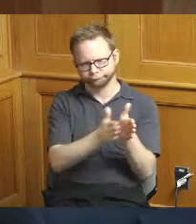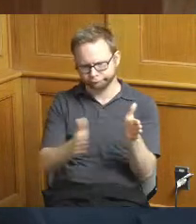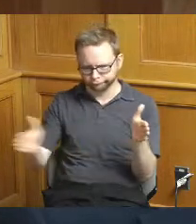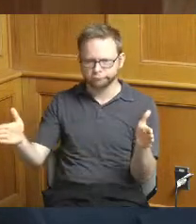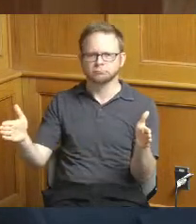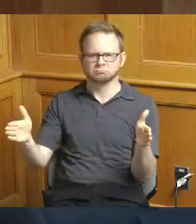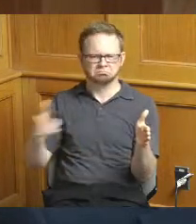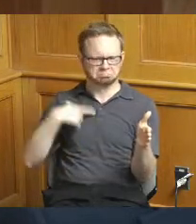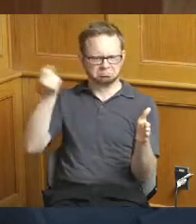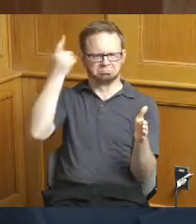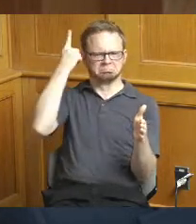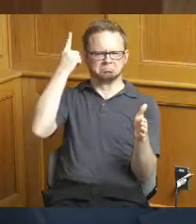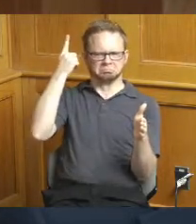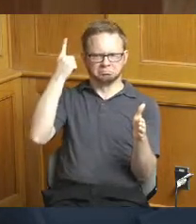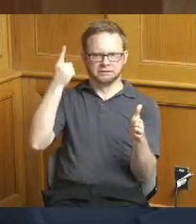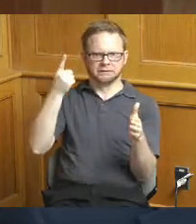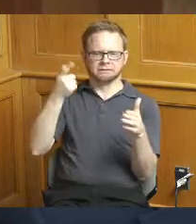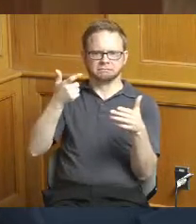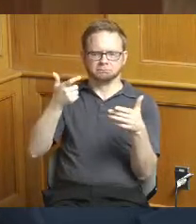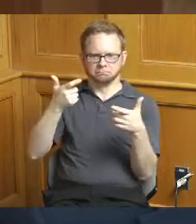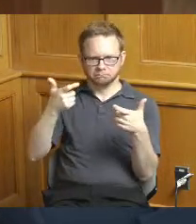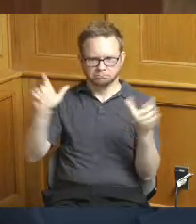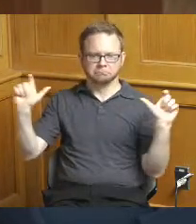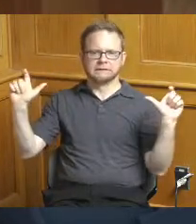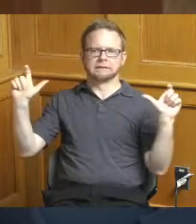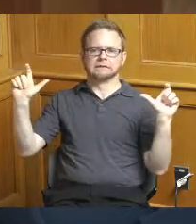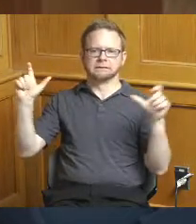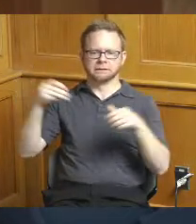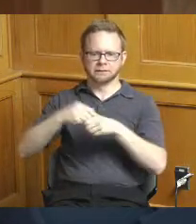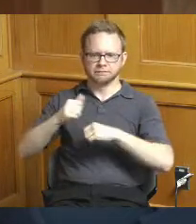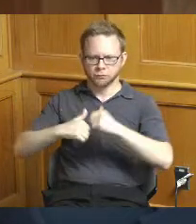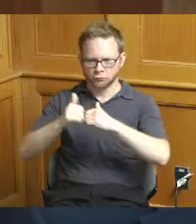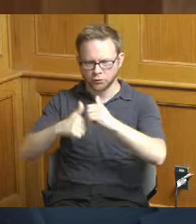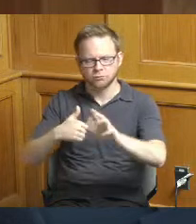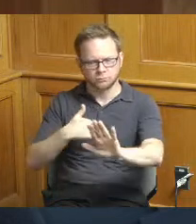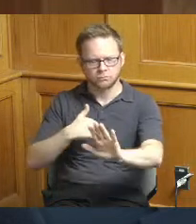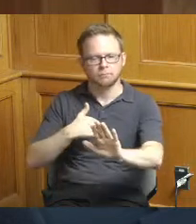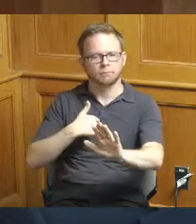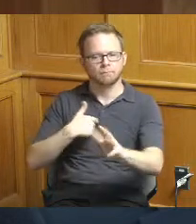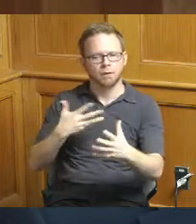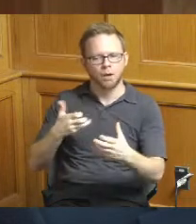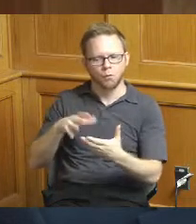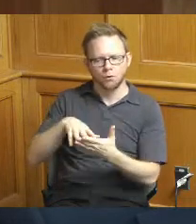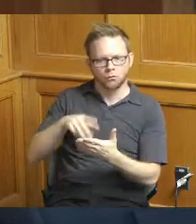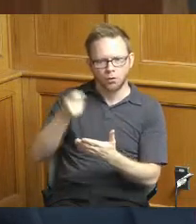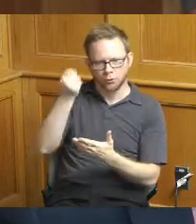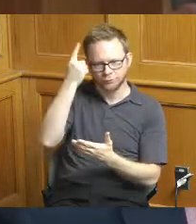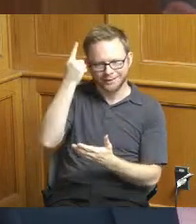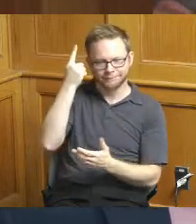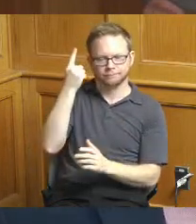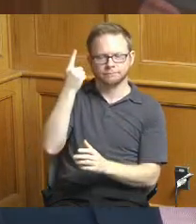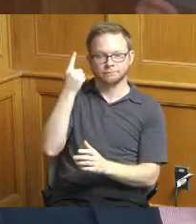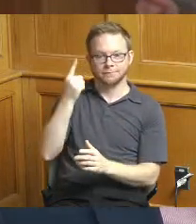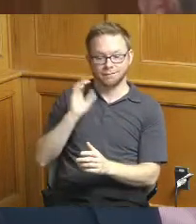it's a big infrastructure but I'm trying to better understand where where we are as an organization